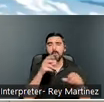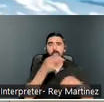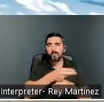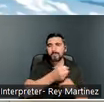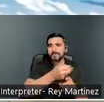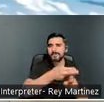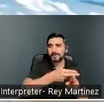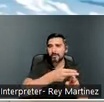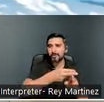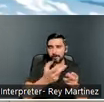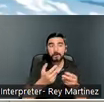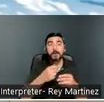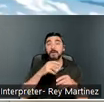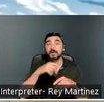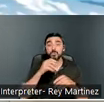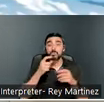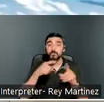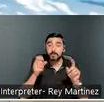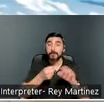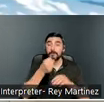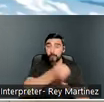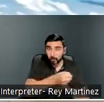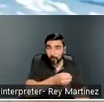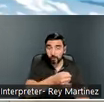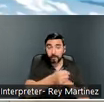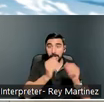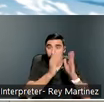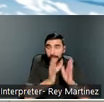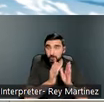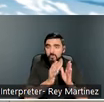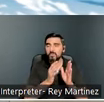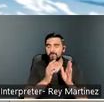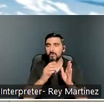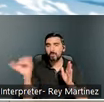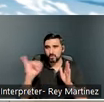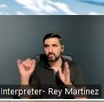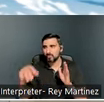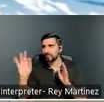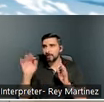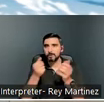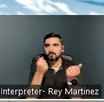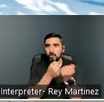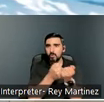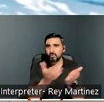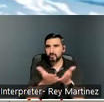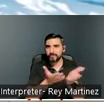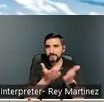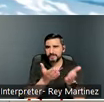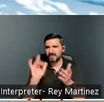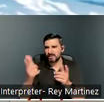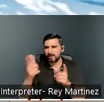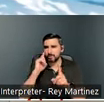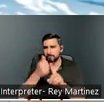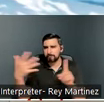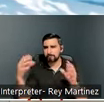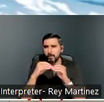means that there are services onsite, which I will dive into a little bit more. Next slide.